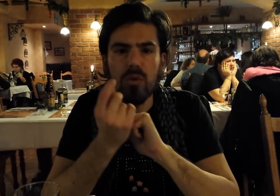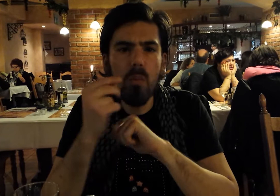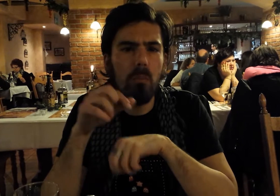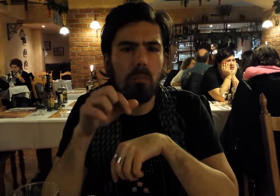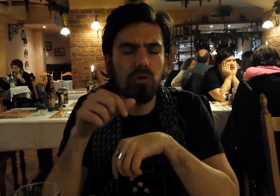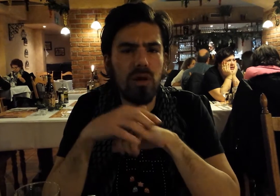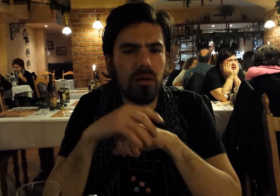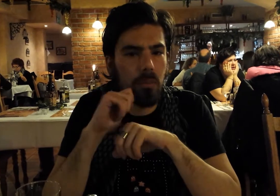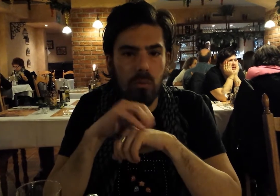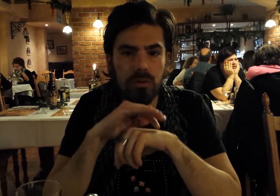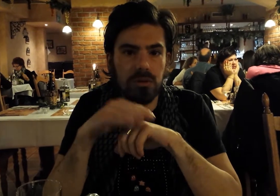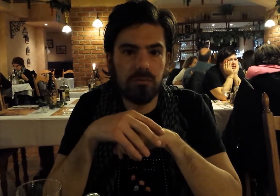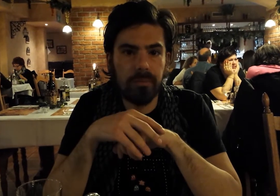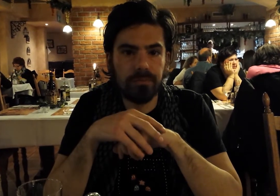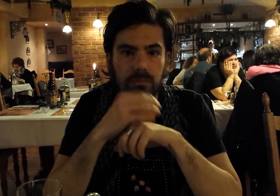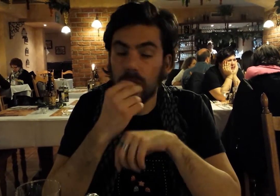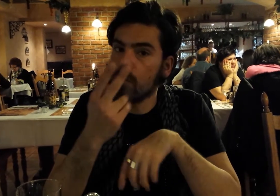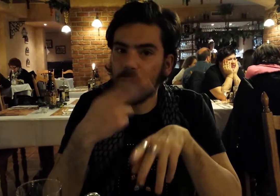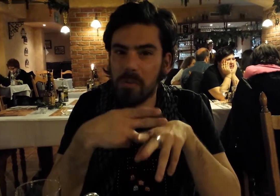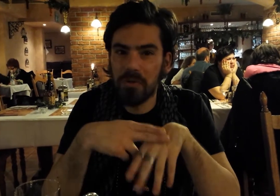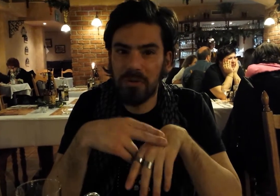a little salty, but very good. Enjoy your meal. hello